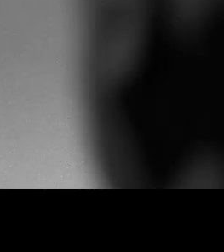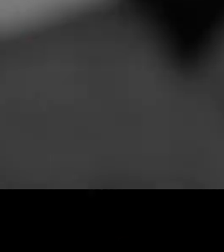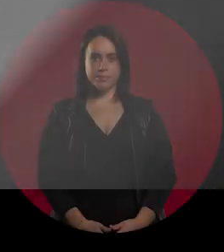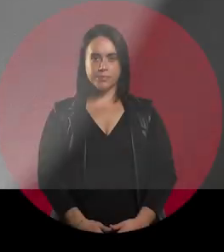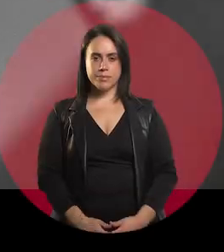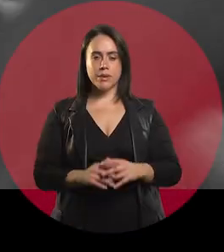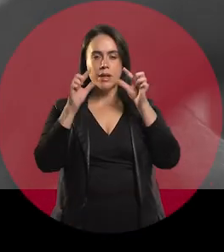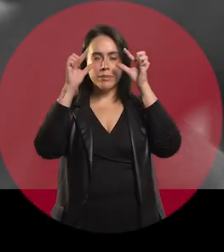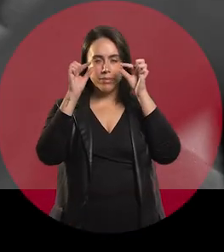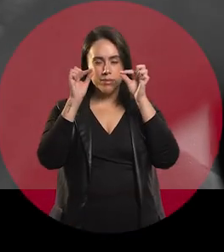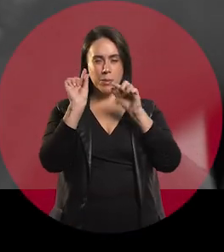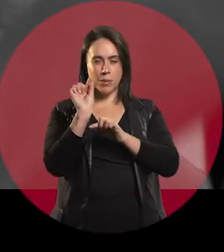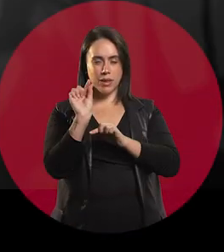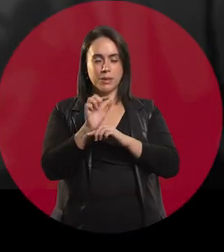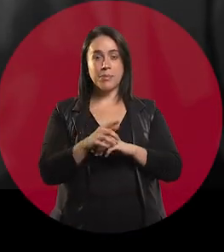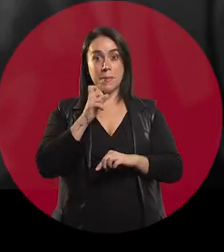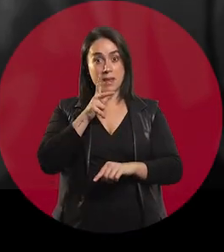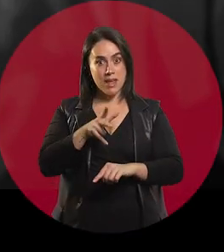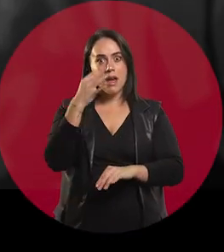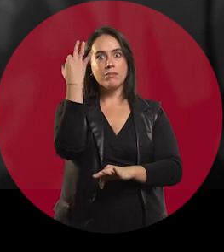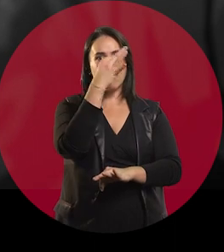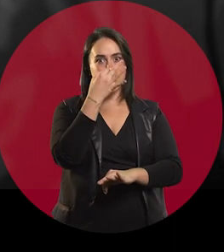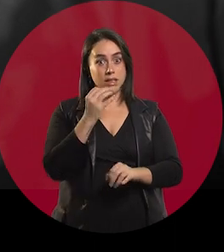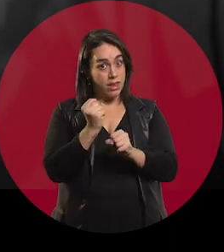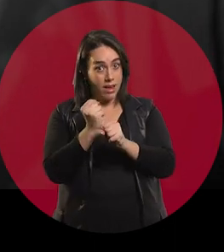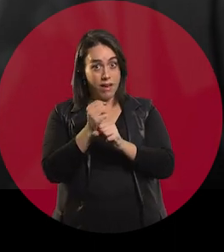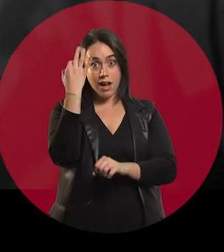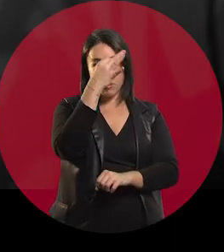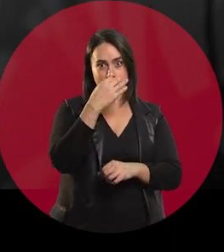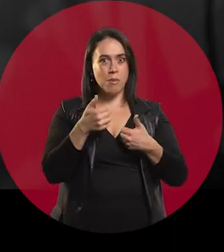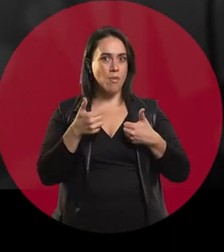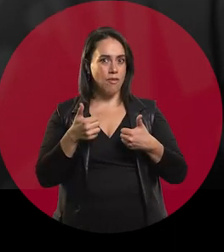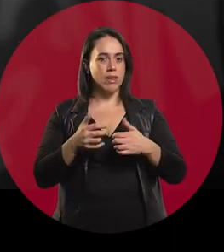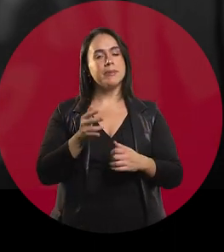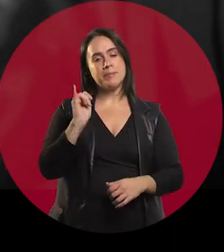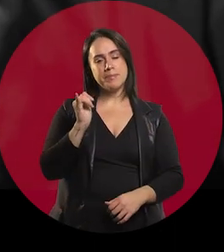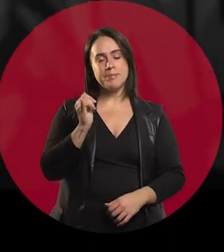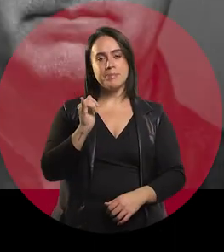Close it a bit. My daughter does makeup. Ah, is she a makeup artist? That's great. Yeah.